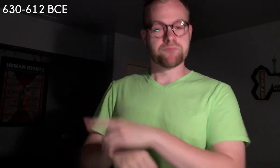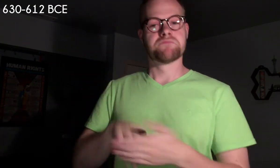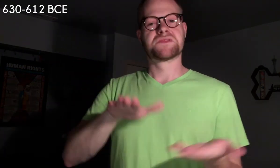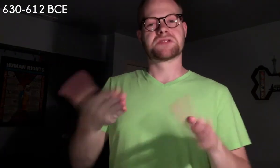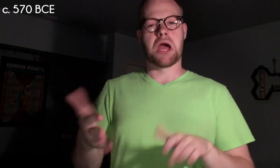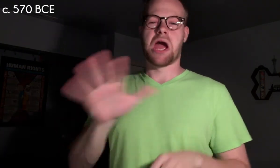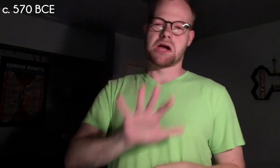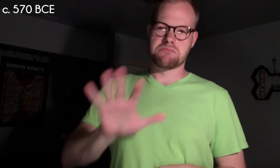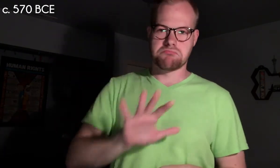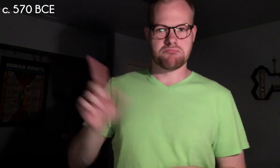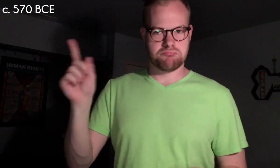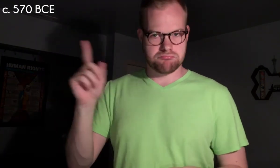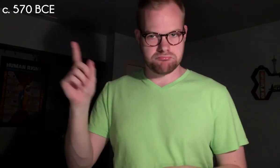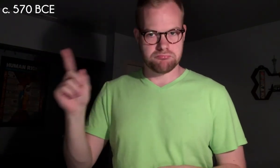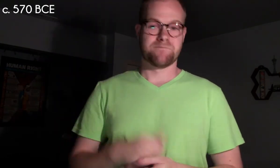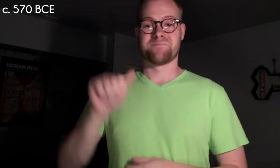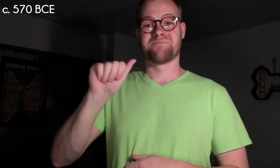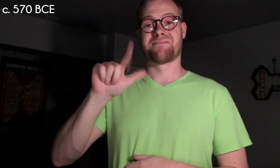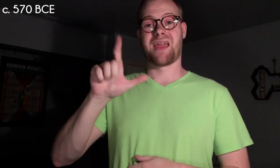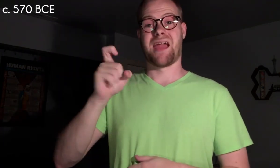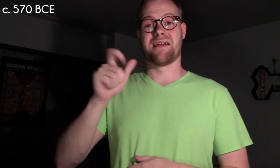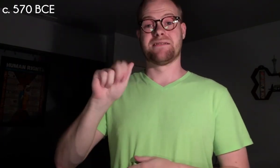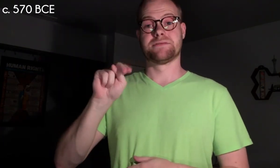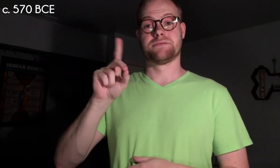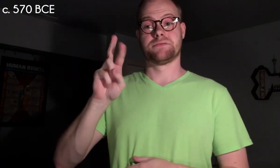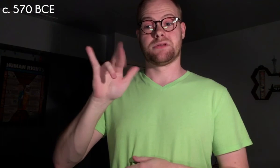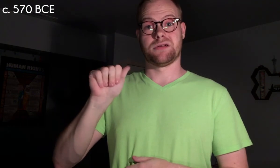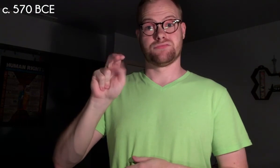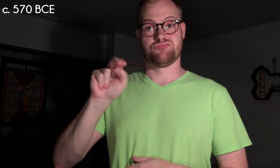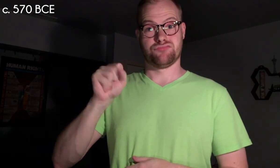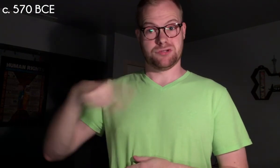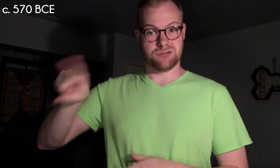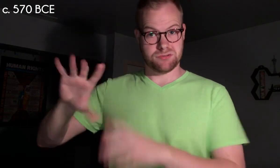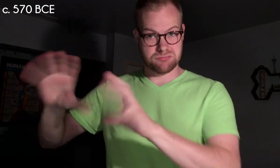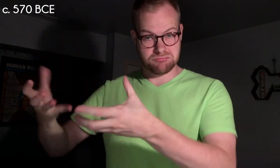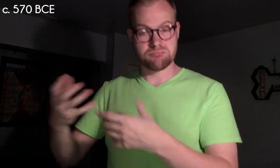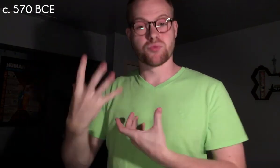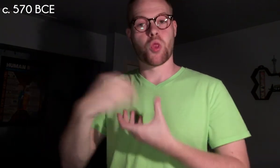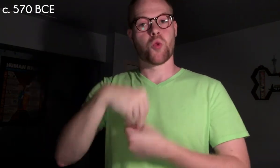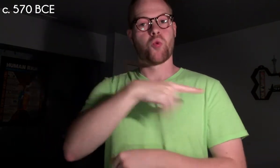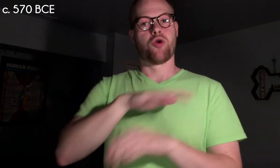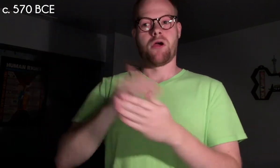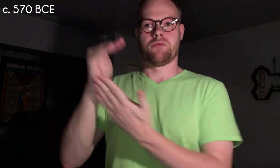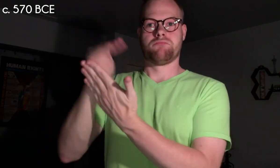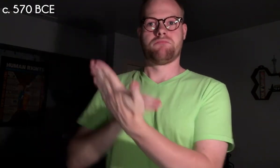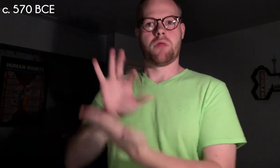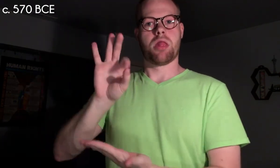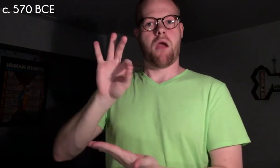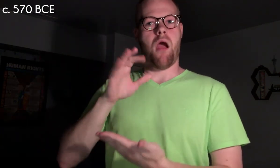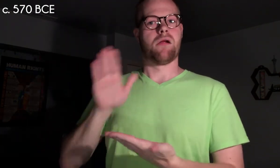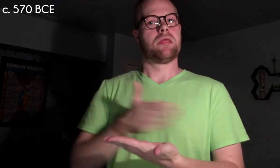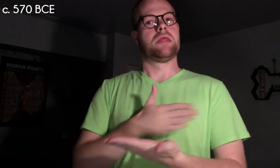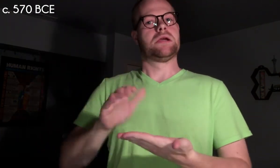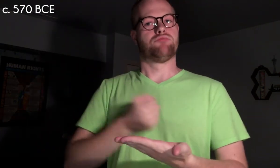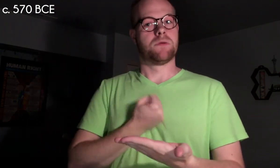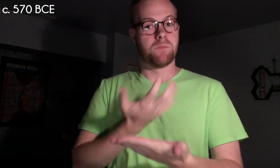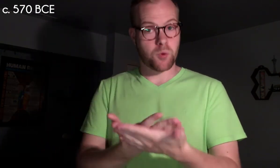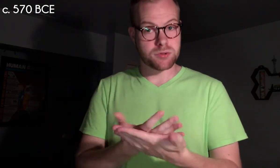and died around 570 BCE. The Alexandrians included her in the list of nine lyric poets.